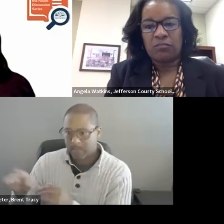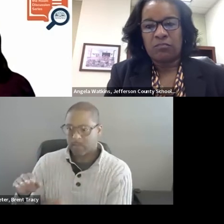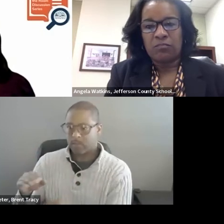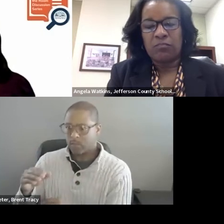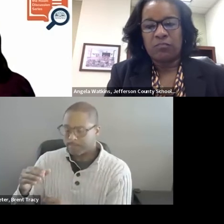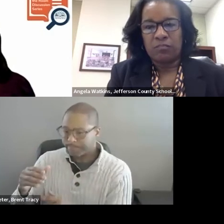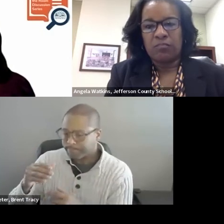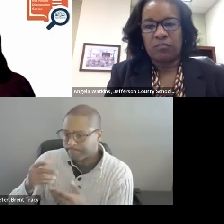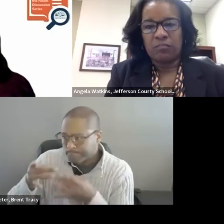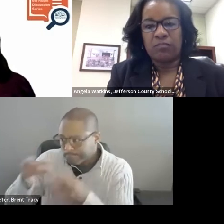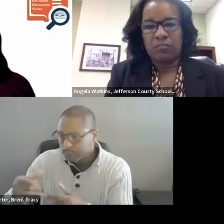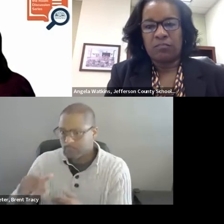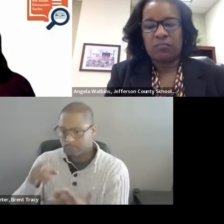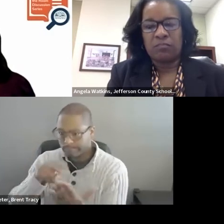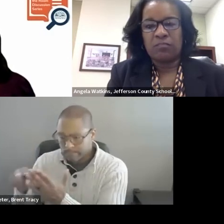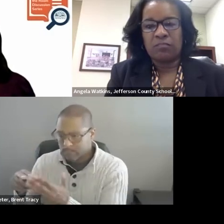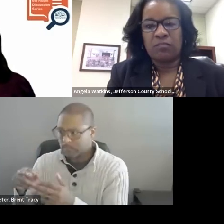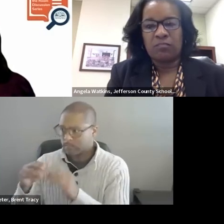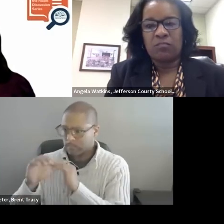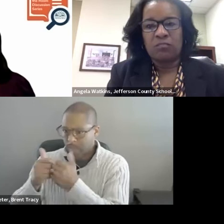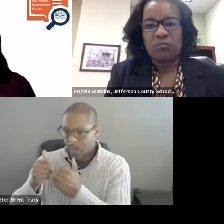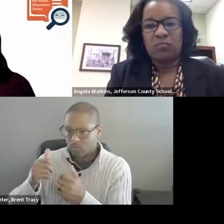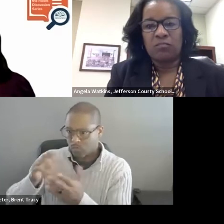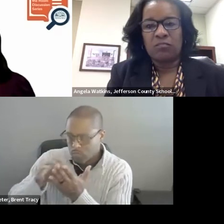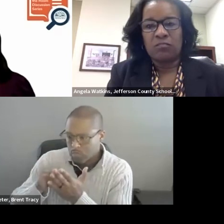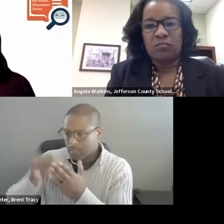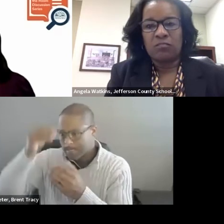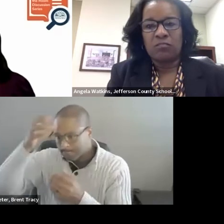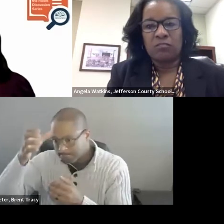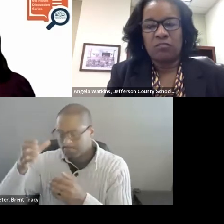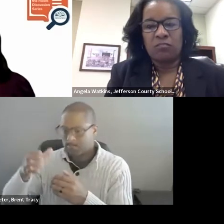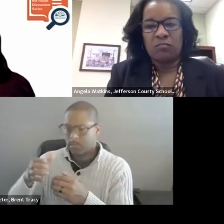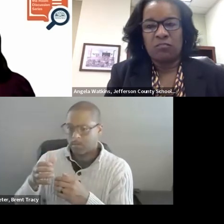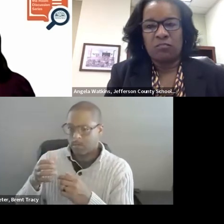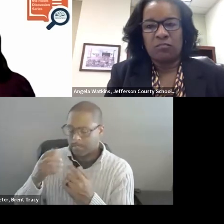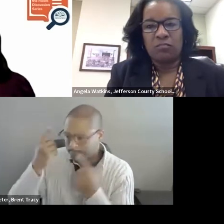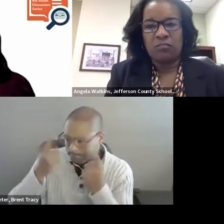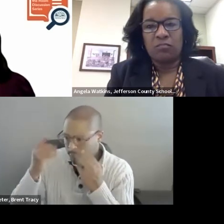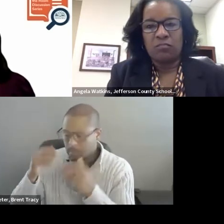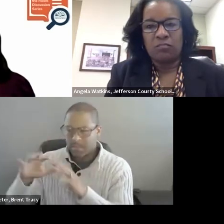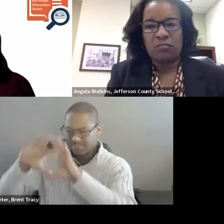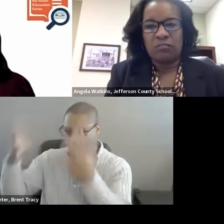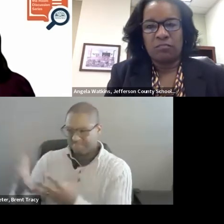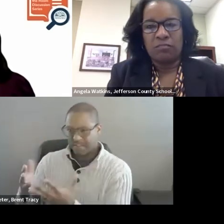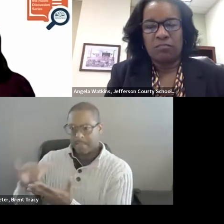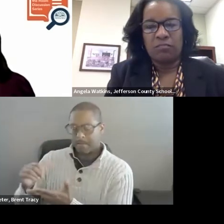collective participation - those elements are also important to think about as part of your coaching program design.